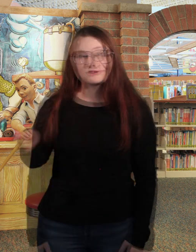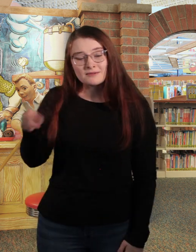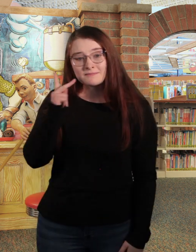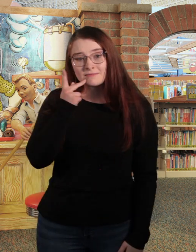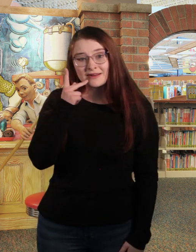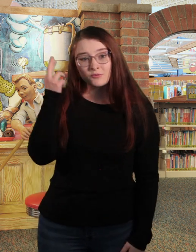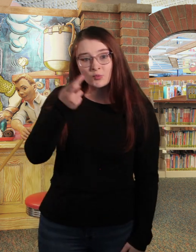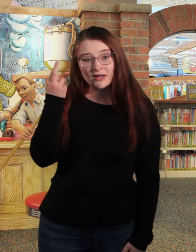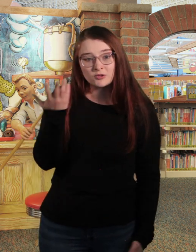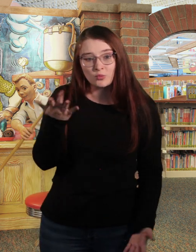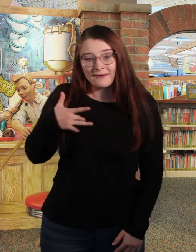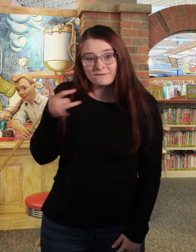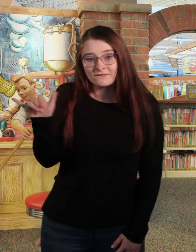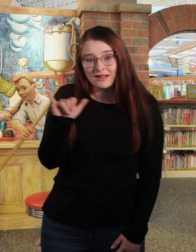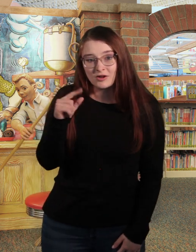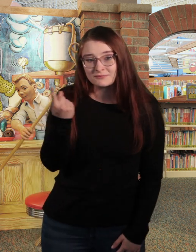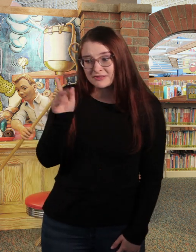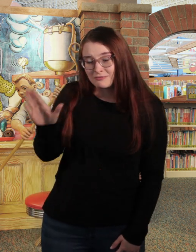Once Penelope found out what it was like to be someone's snack,